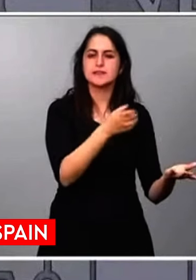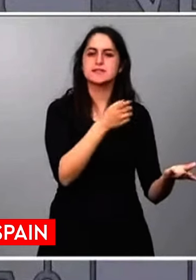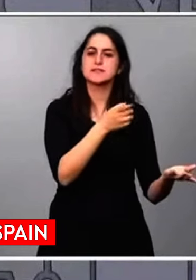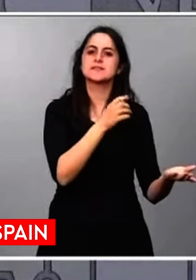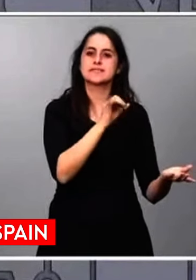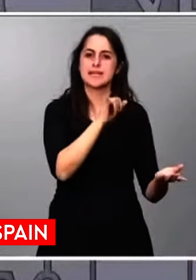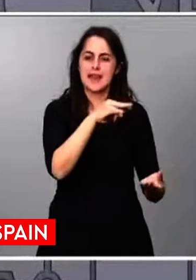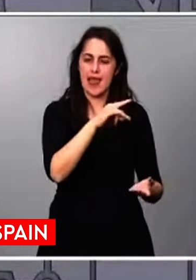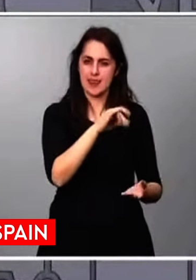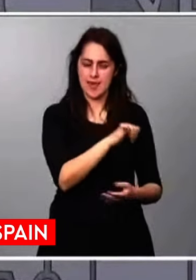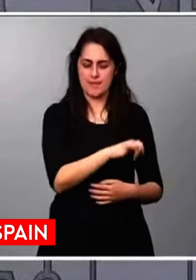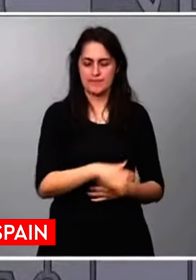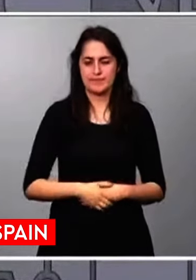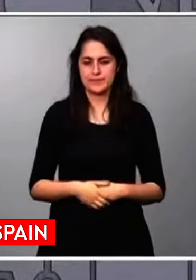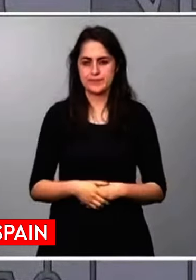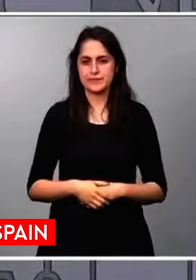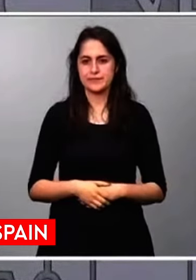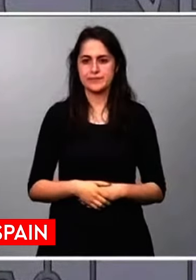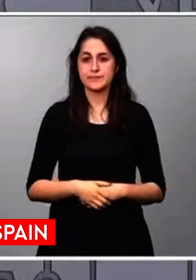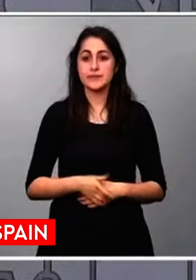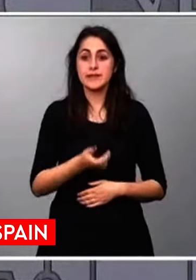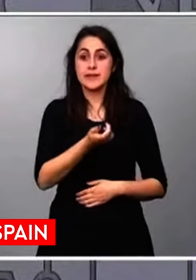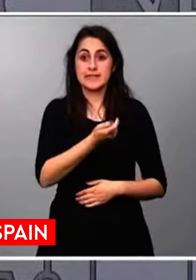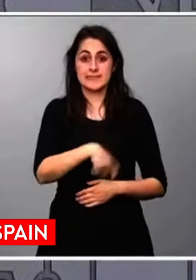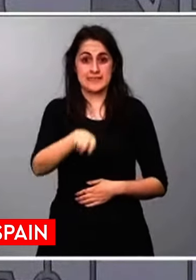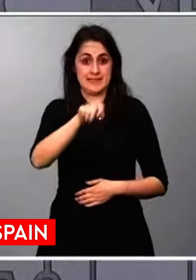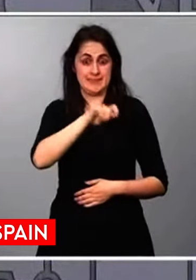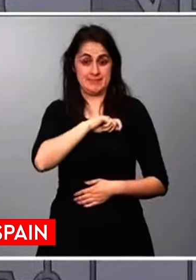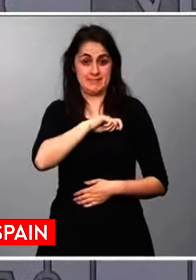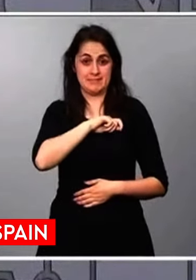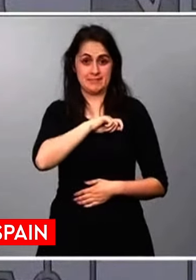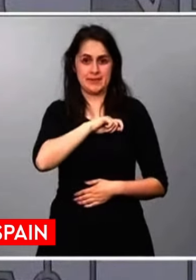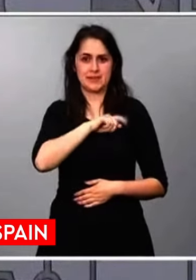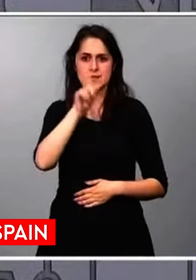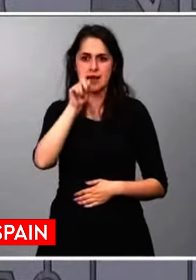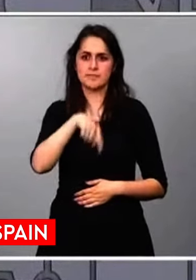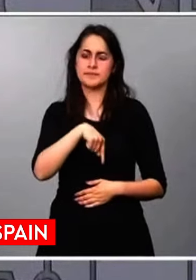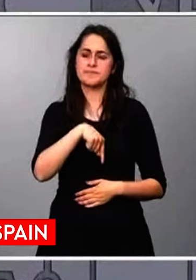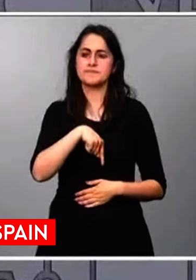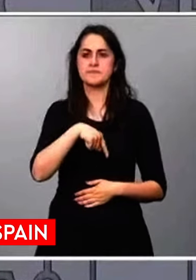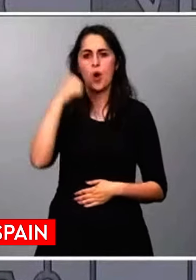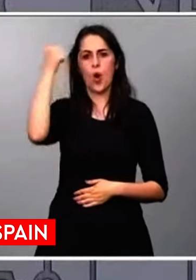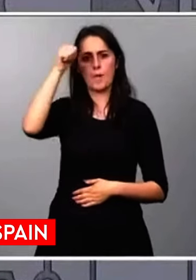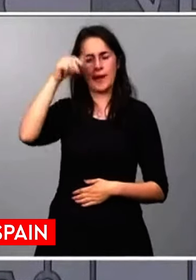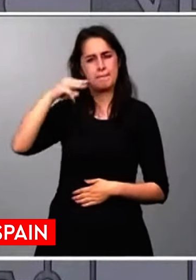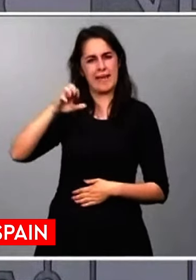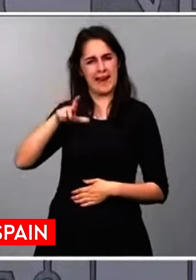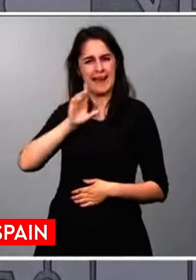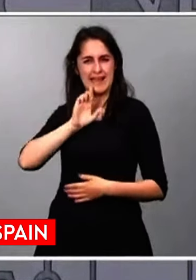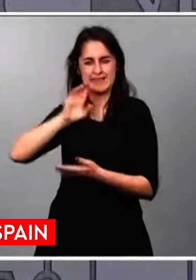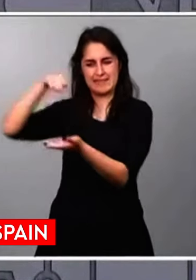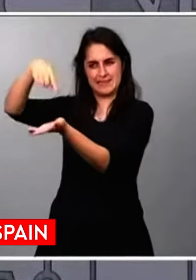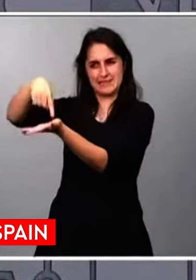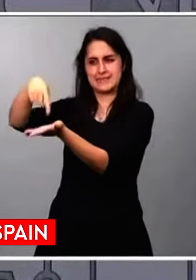Along with this, Spain also demands a public apology from Mr. Milei.